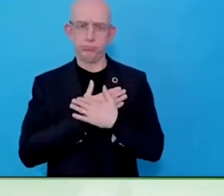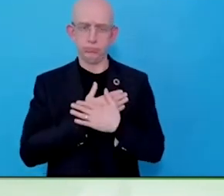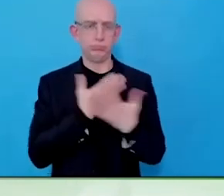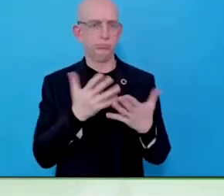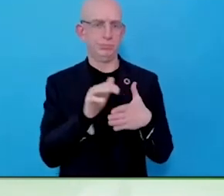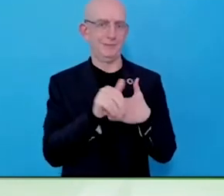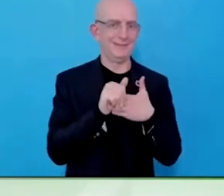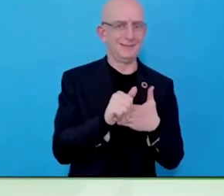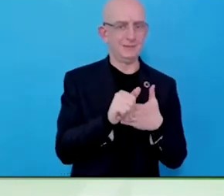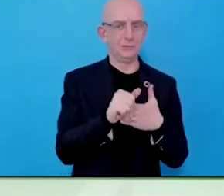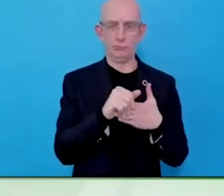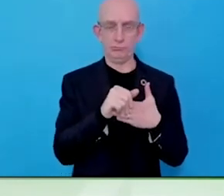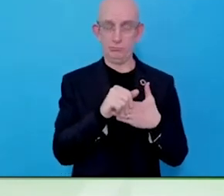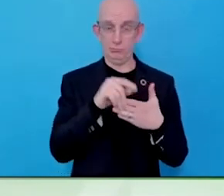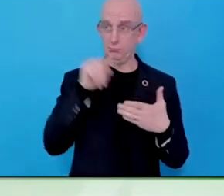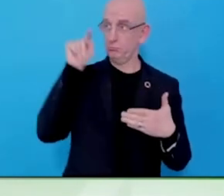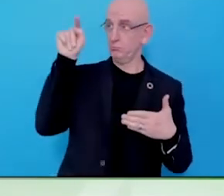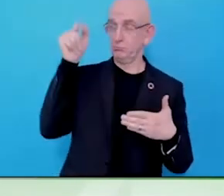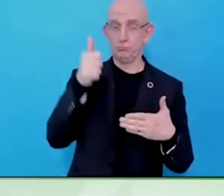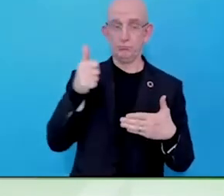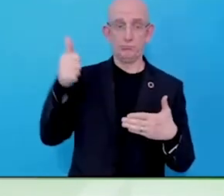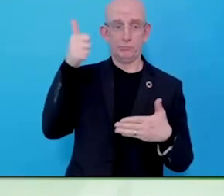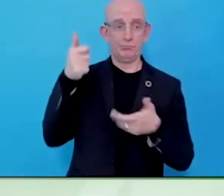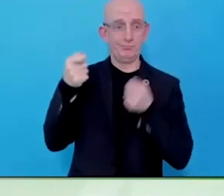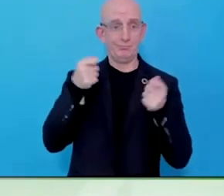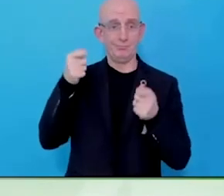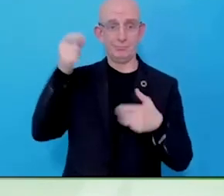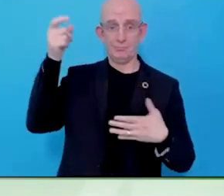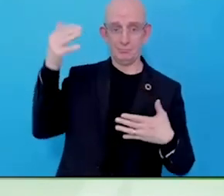the huge challenges facing leadership. That is where it goes.